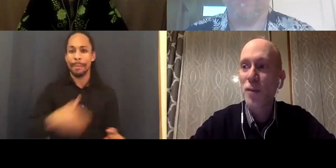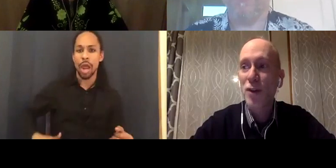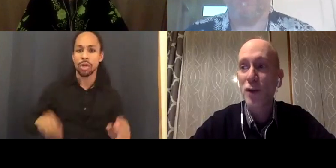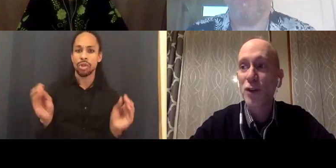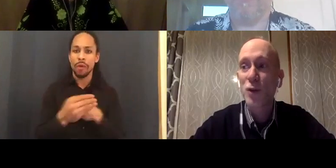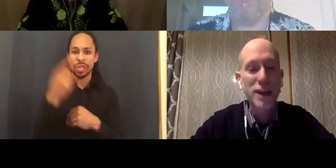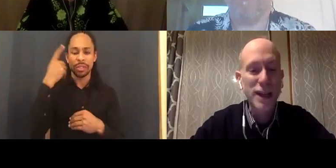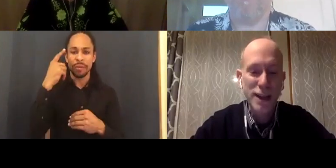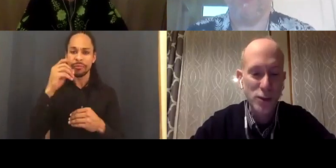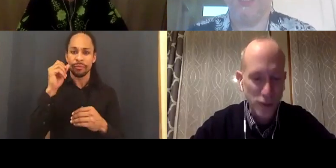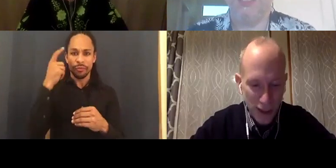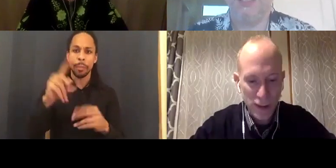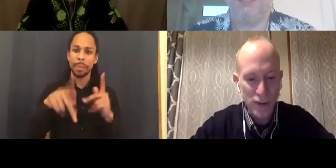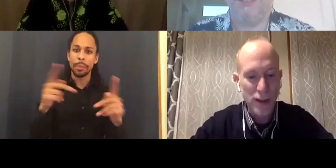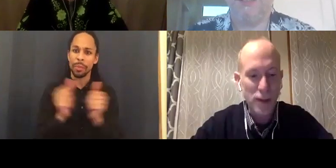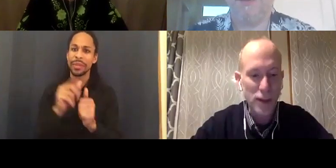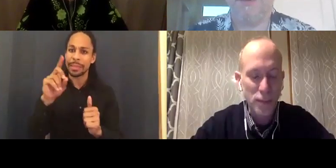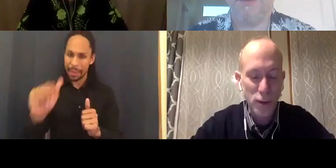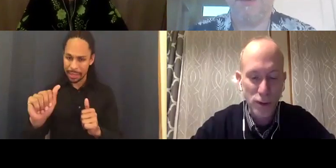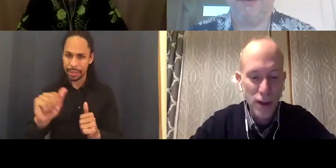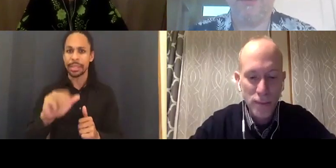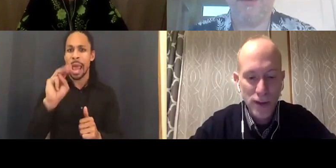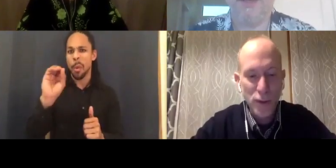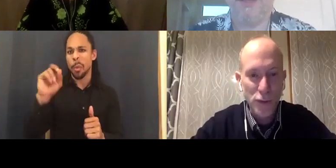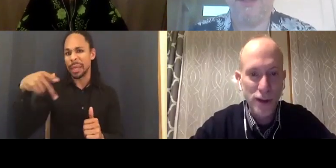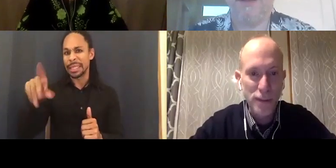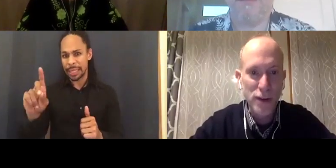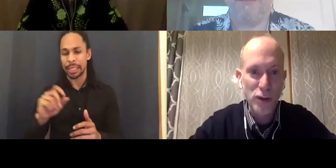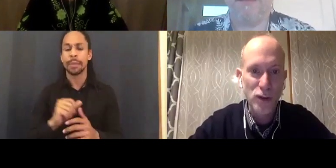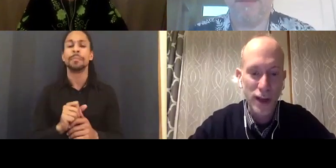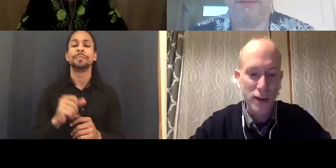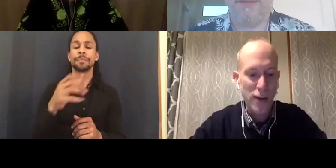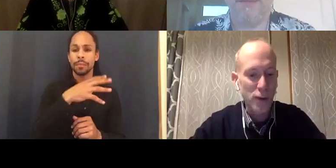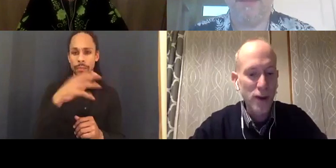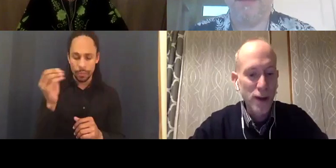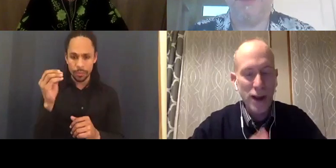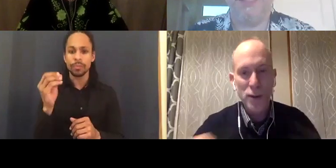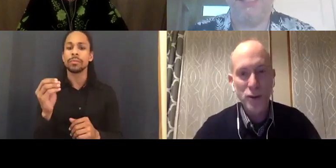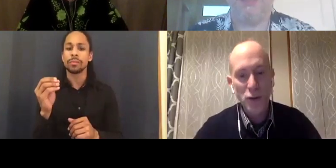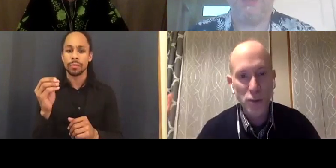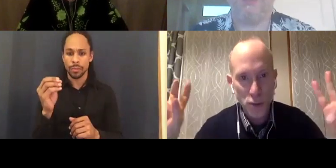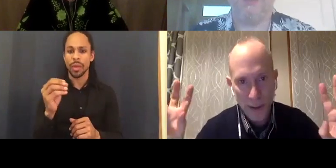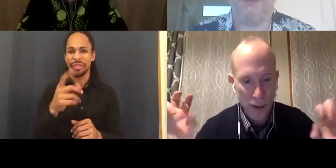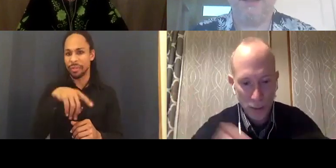Mayor's office for media and entertainment. They both made some beautiful statements there. Check out our virtual red carpet.